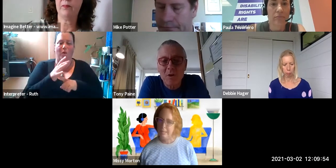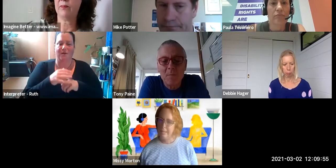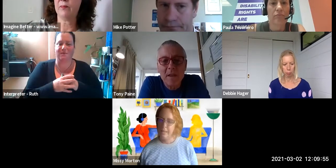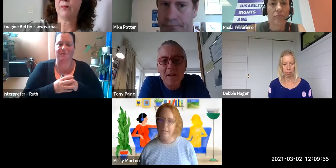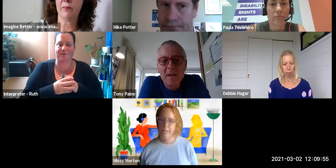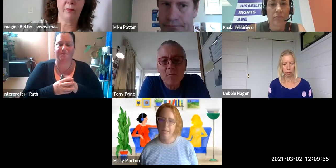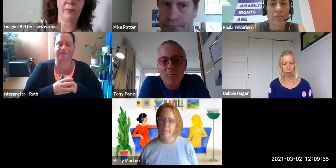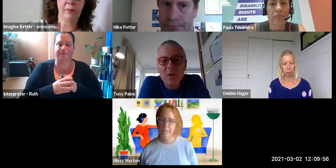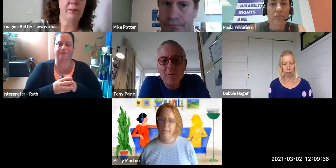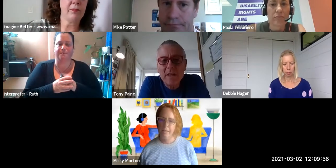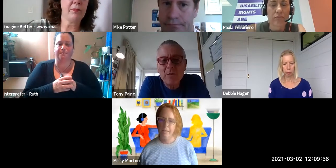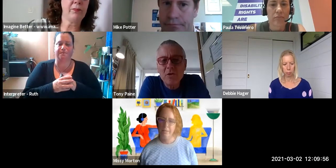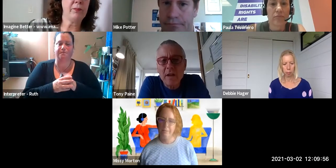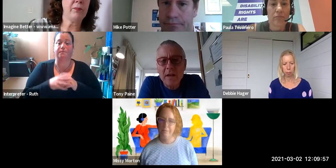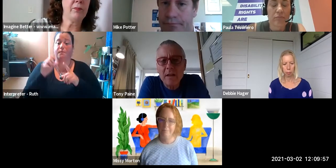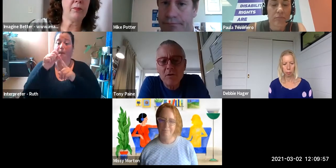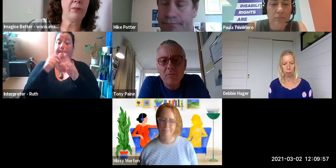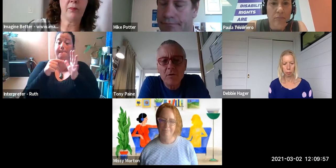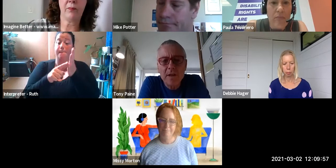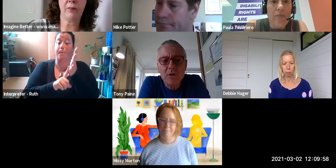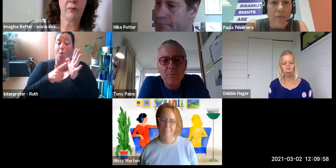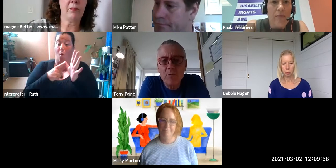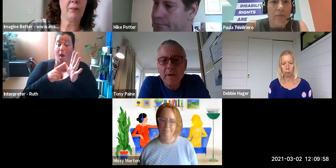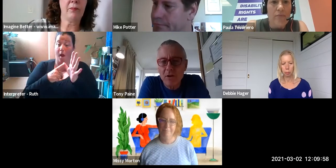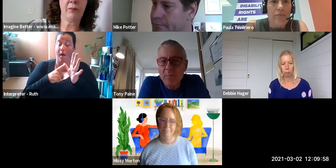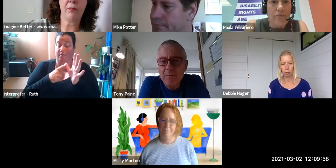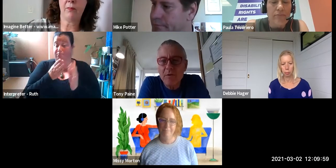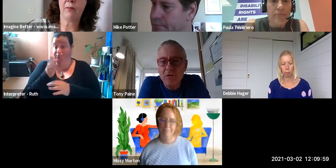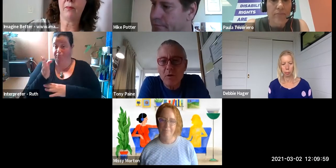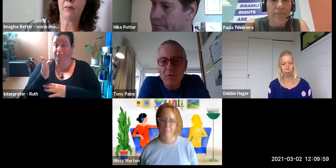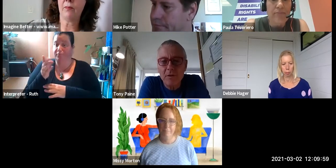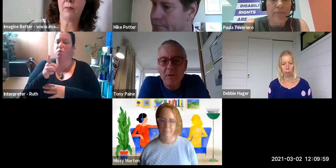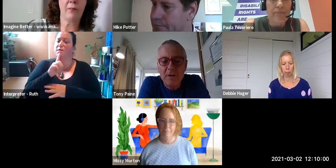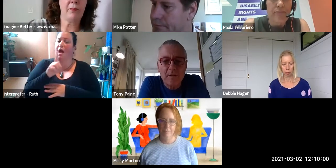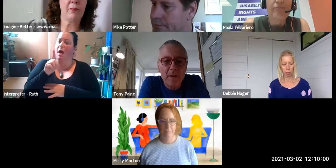Well can we come to you now Paula. You said you meet a lot of people in your role.